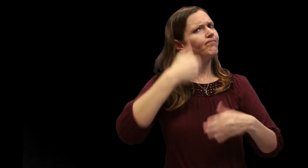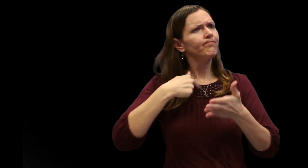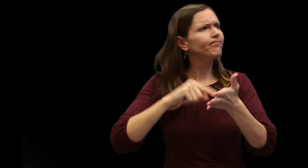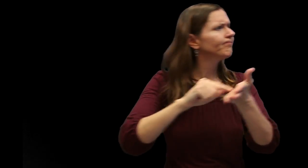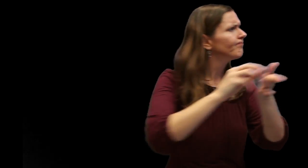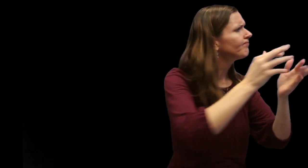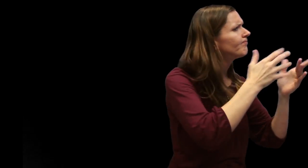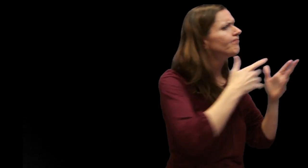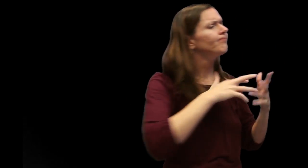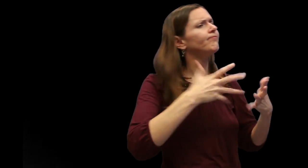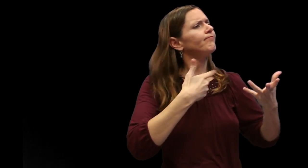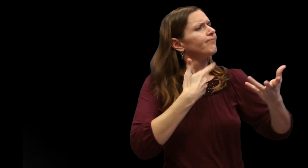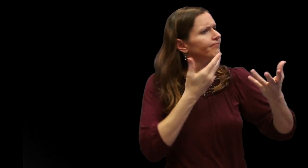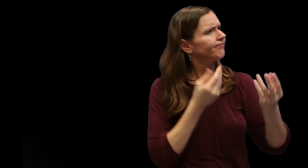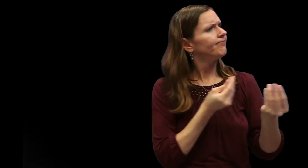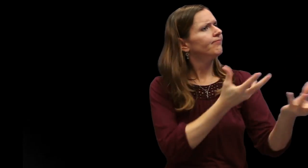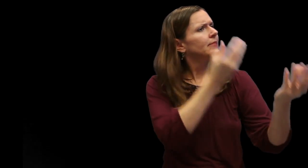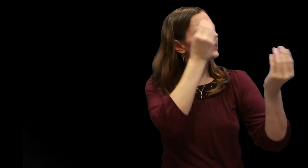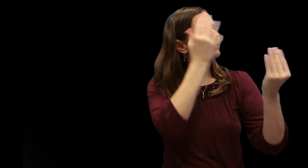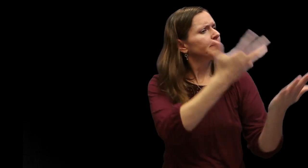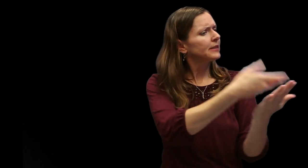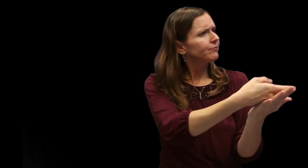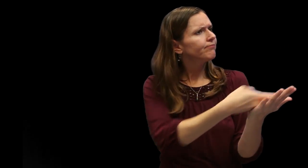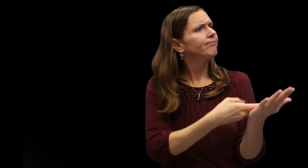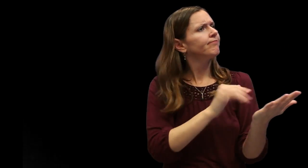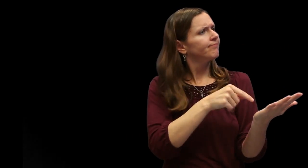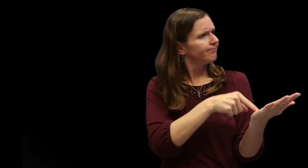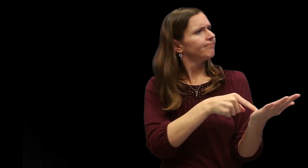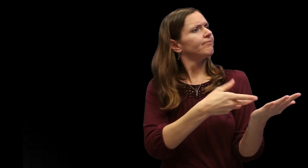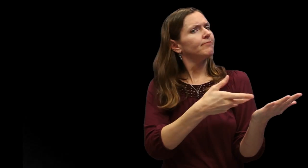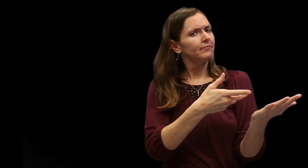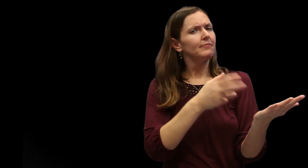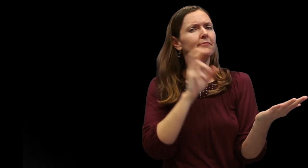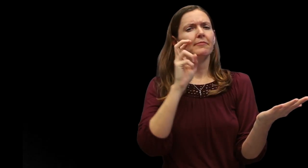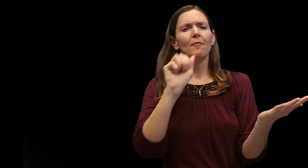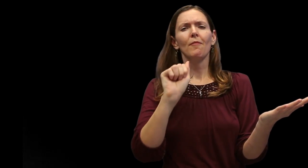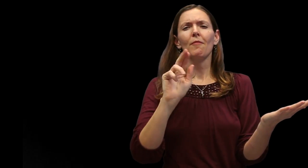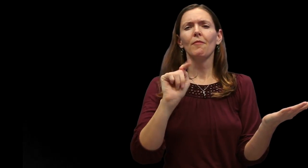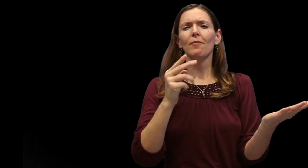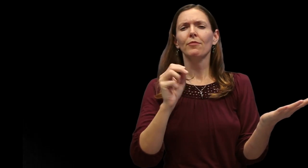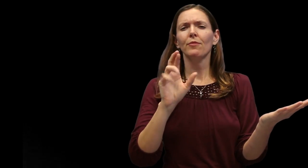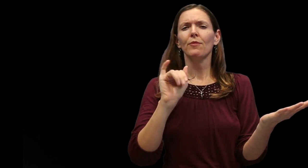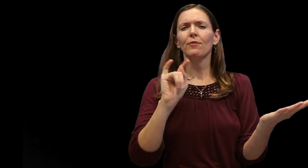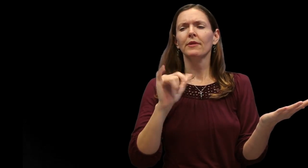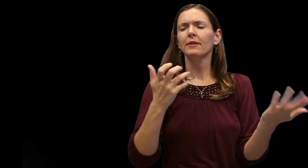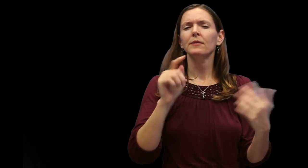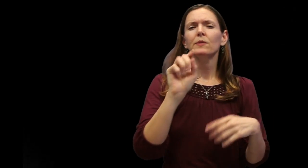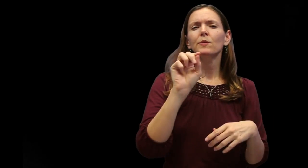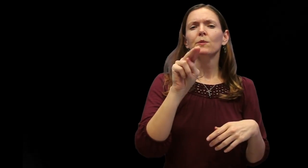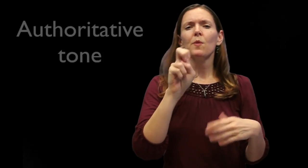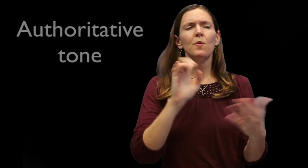"confidence" and "assertiveness" in presenting academic information. This is called "authoritative tone" in